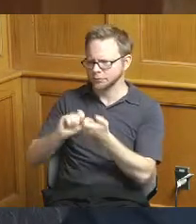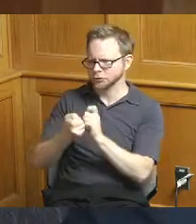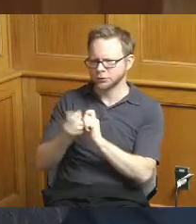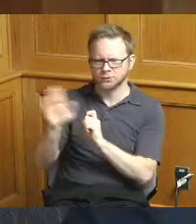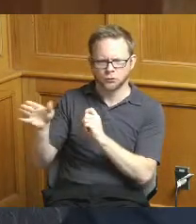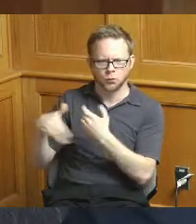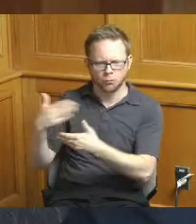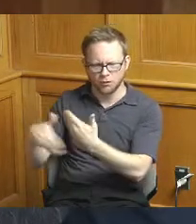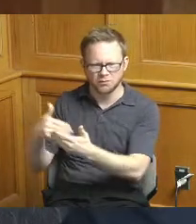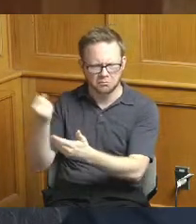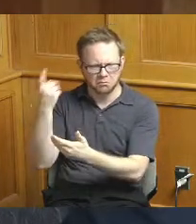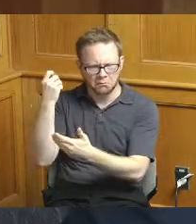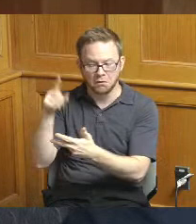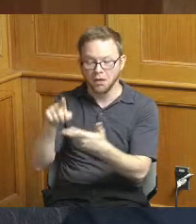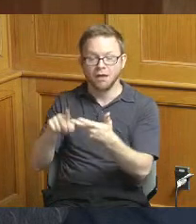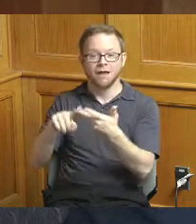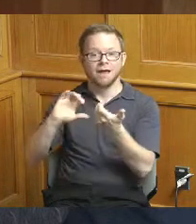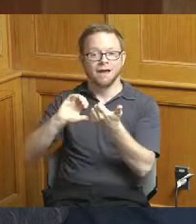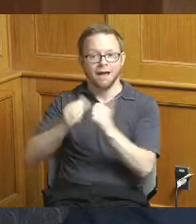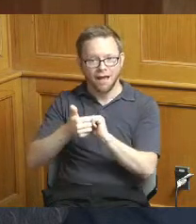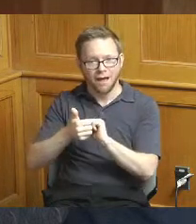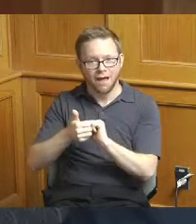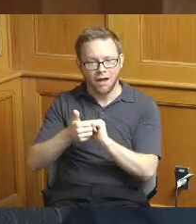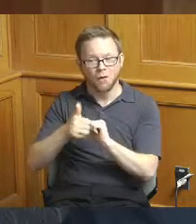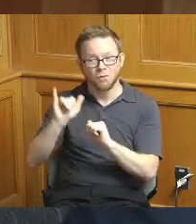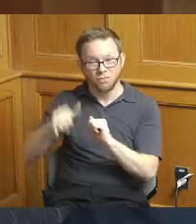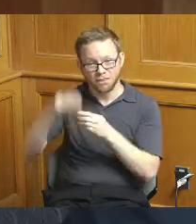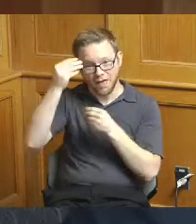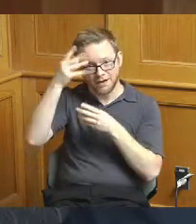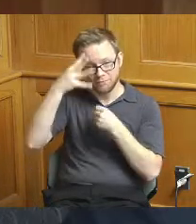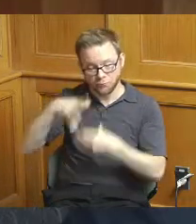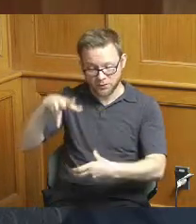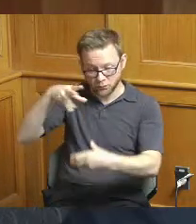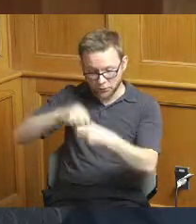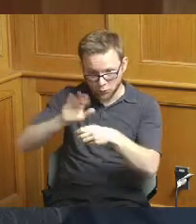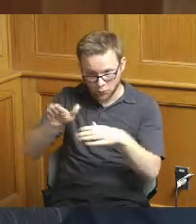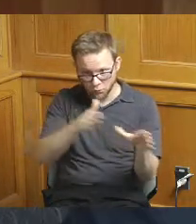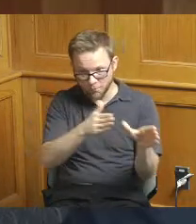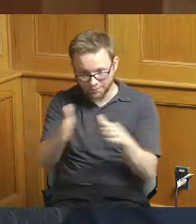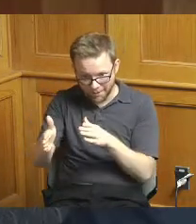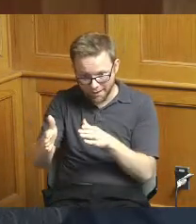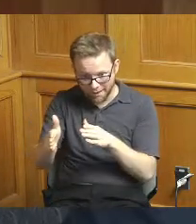but how you build in that kind of information so that we all are kind of landing in the same place